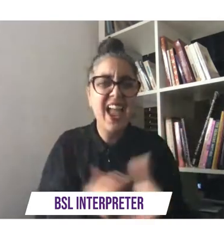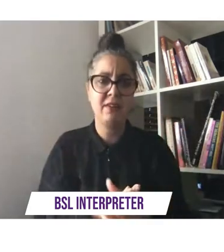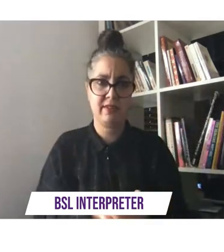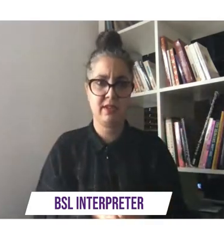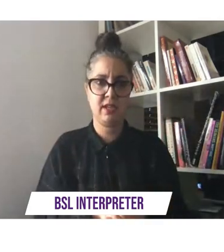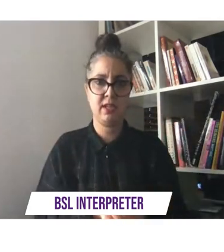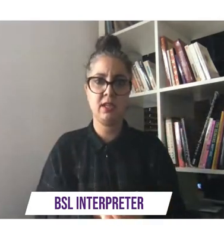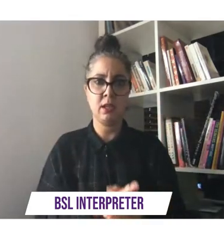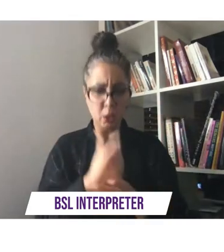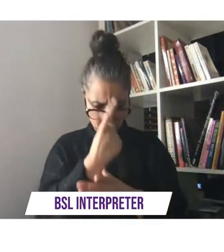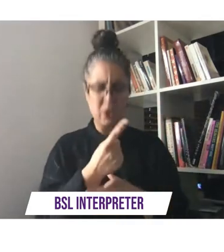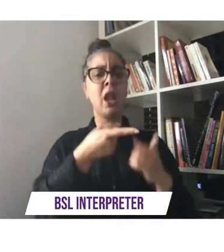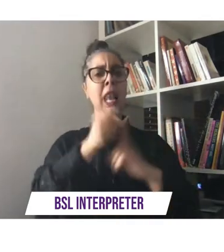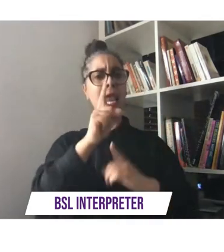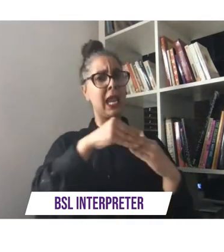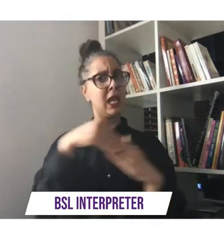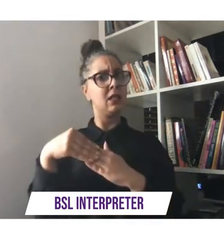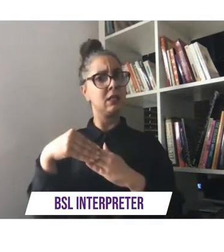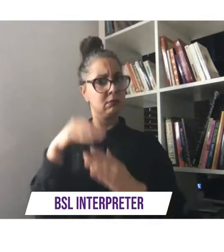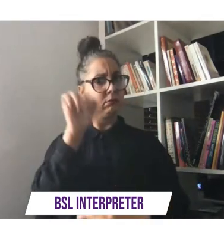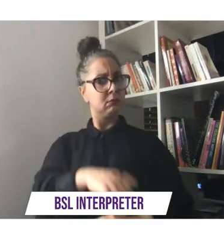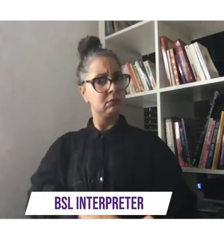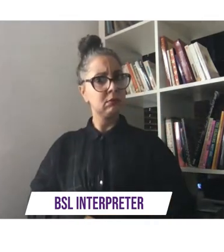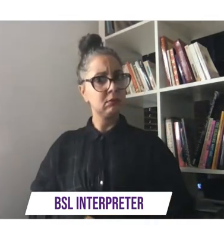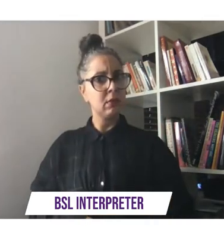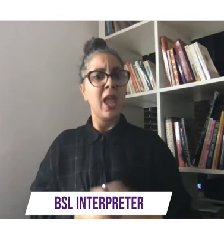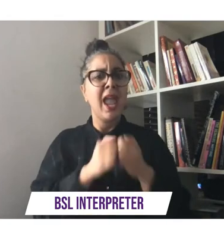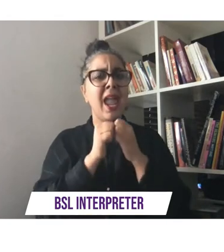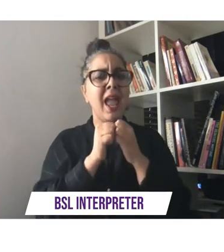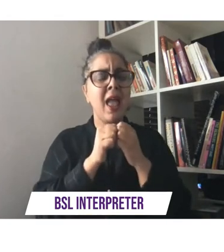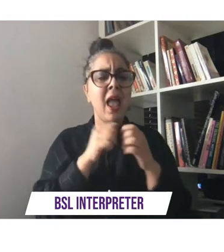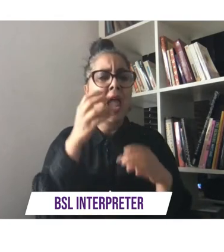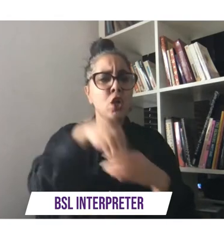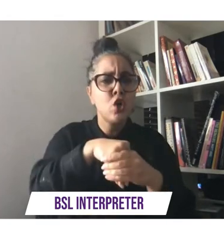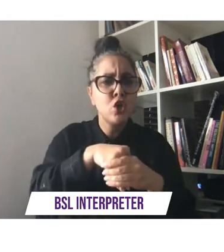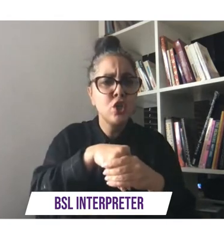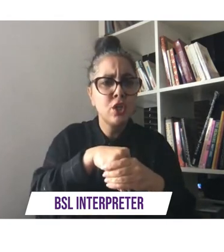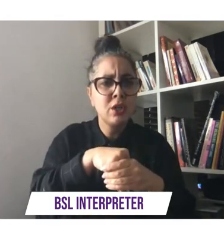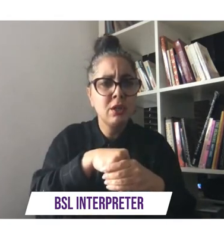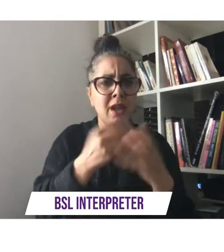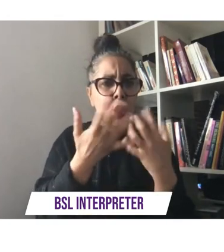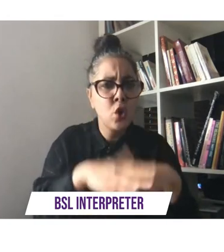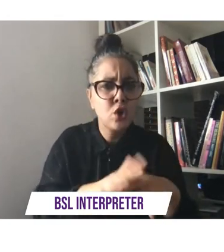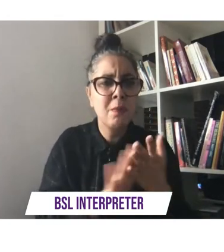inclusion is about being valued that's when inclusion comes alive it's a reality